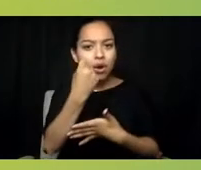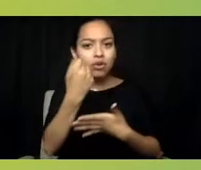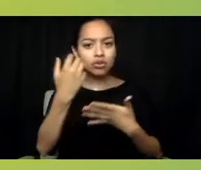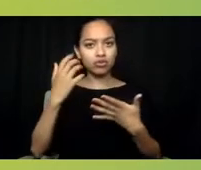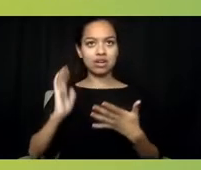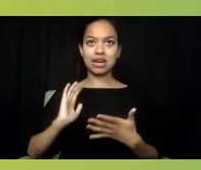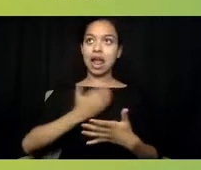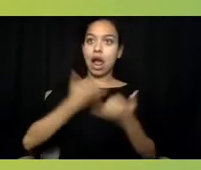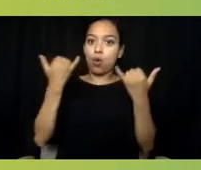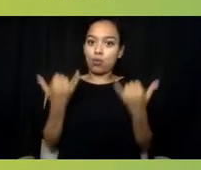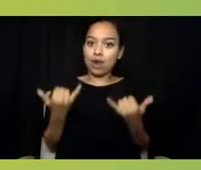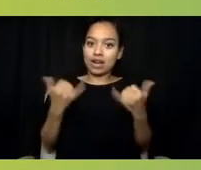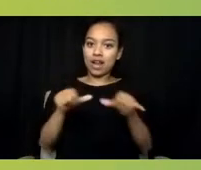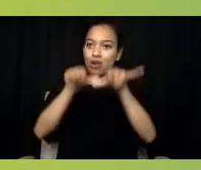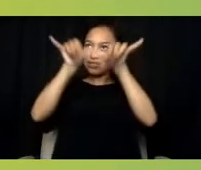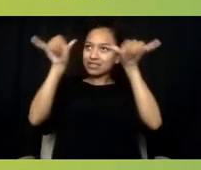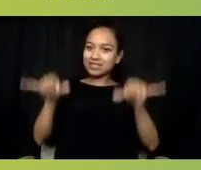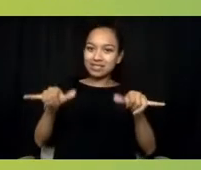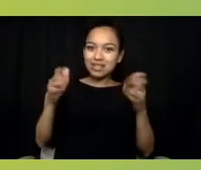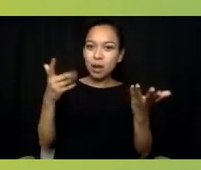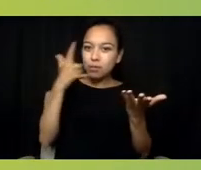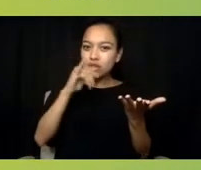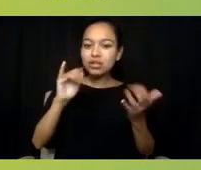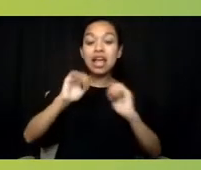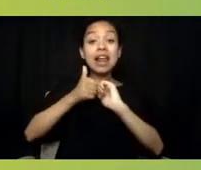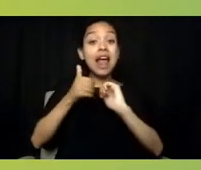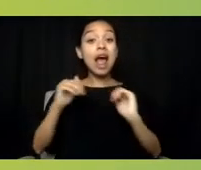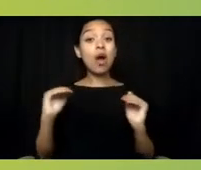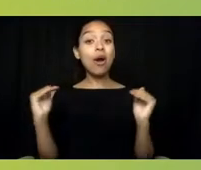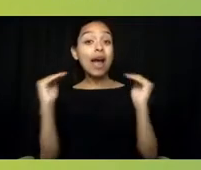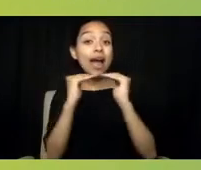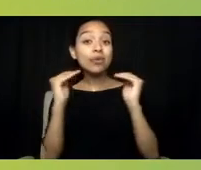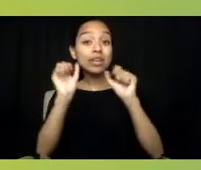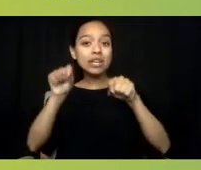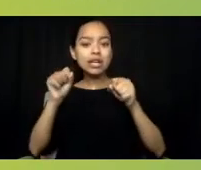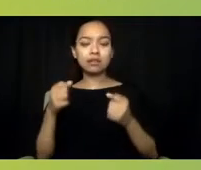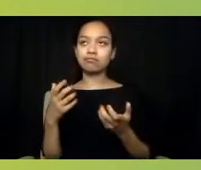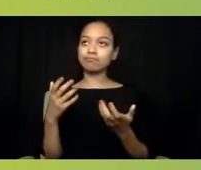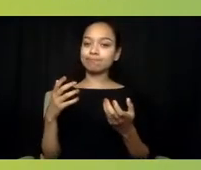and how equity can create this new frontier that everyone's talking about.